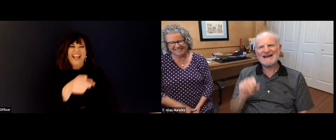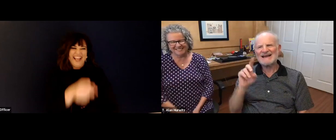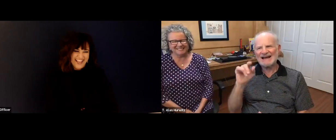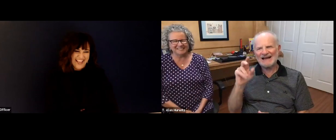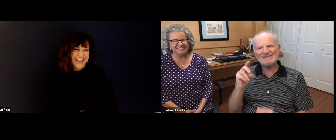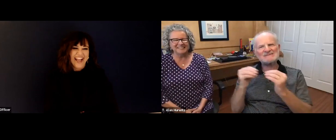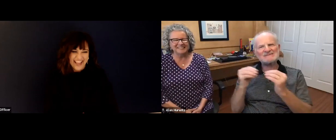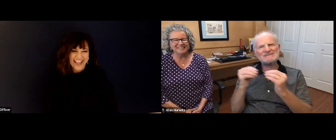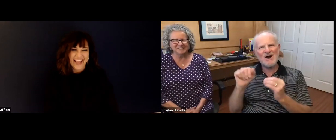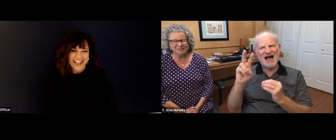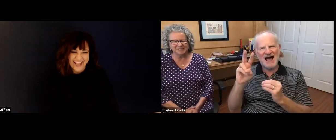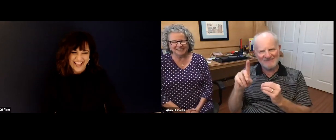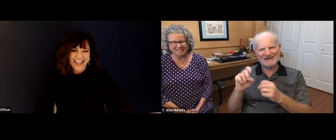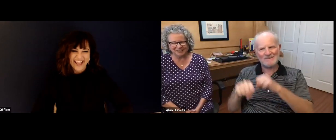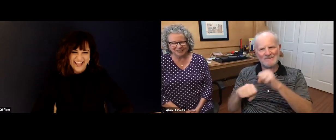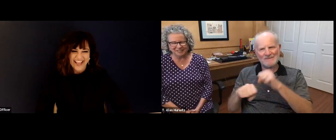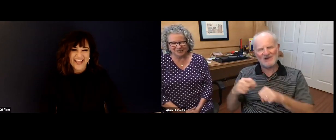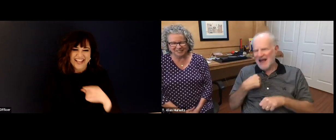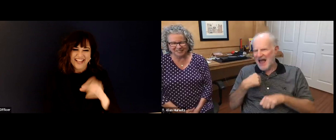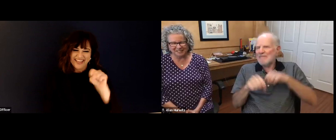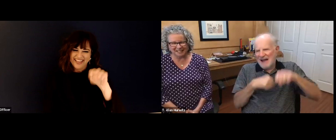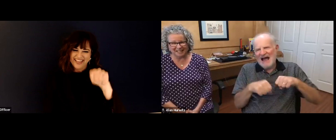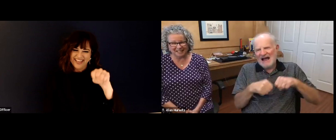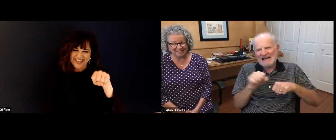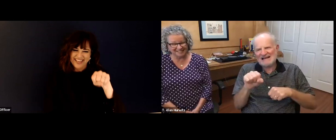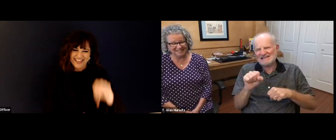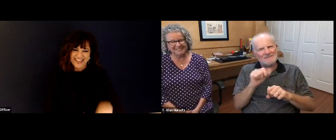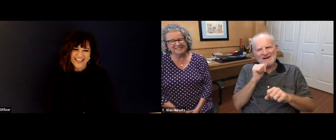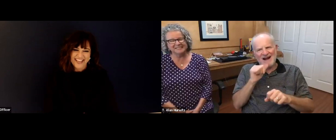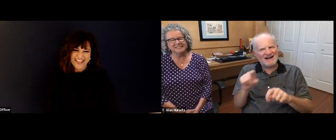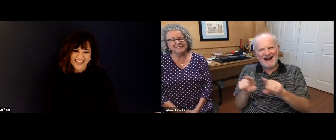Alan. Can, Alan. Oh, I just want to let you know that.